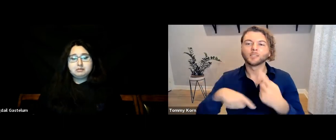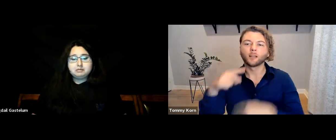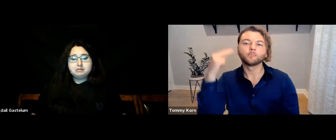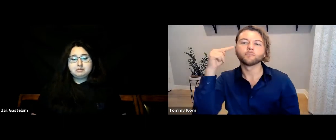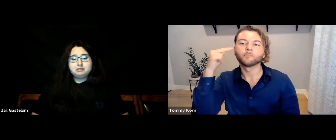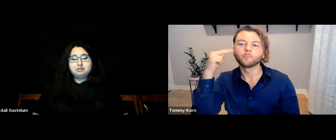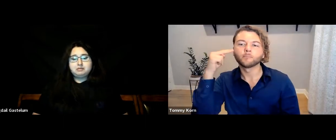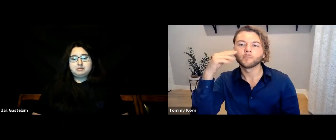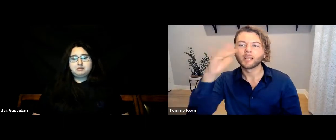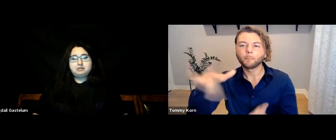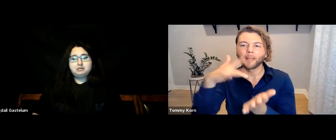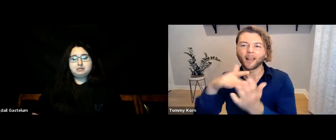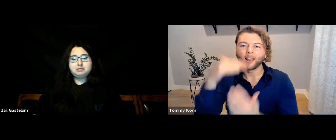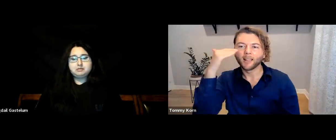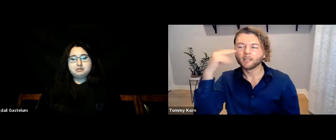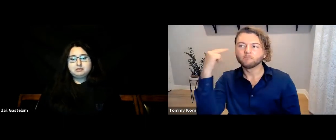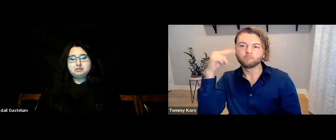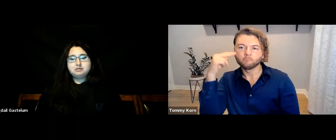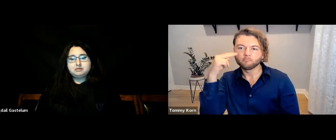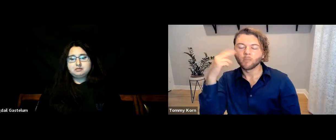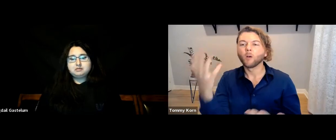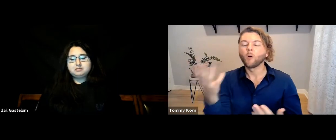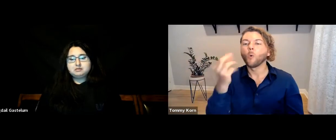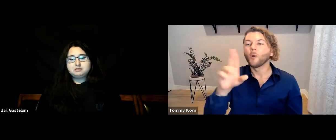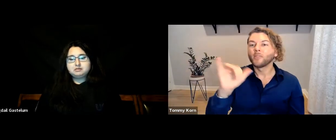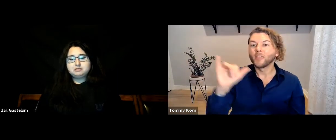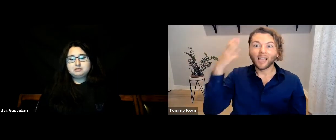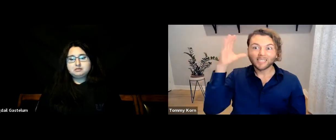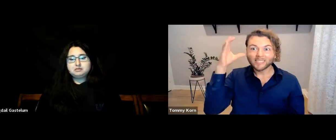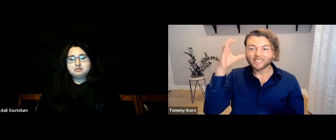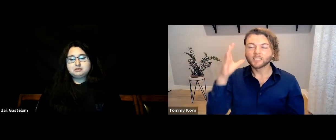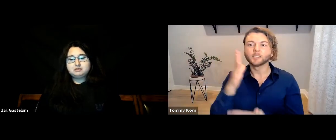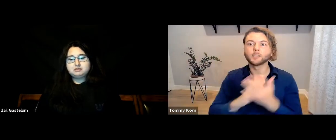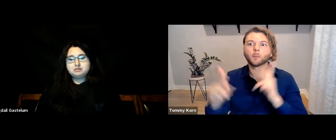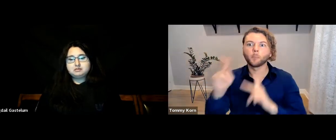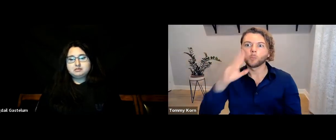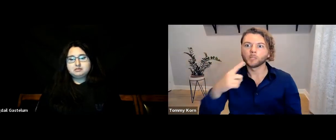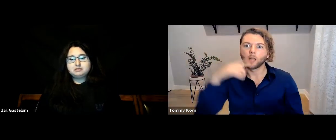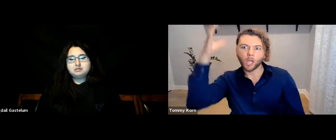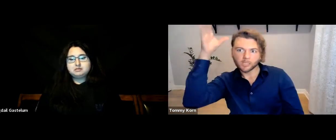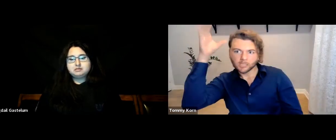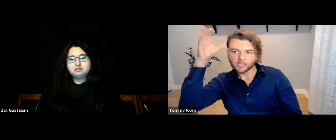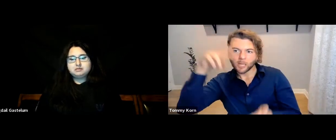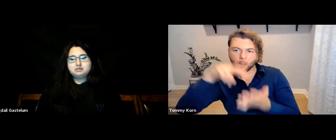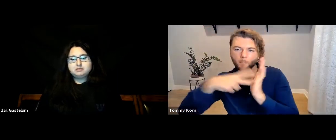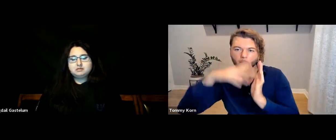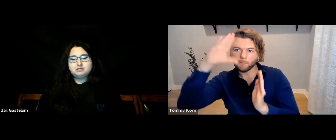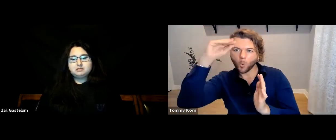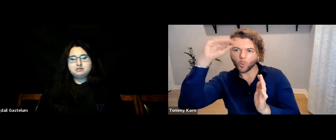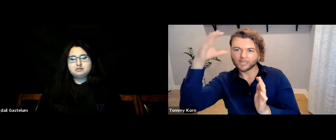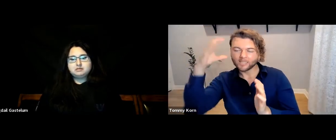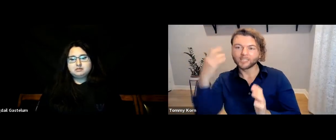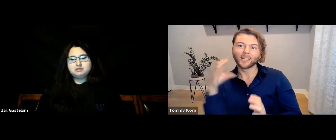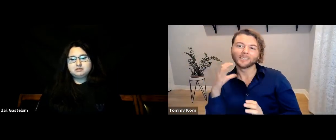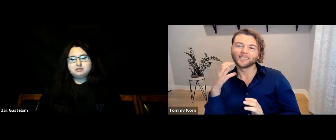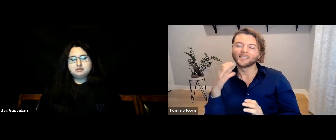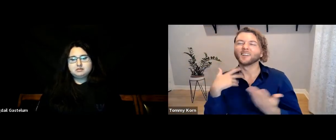It’s signed here in the middle, instead of near the forehead or lower cheek. COUSIN can also be signed in the middle. Some people sign it at the forehead for a male cousin, versus at the chin.